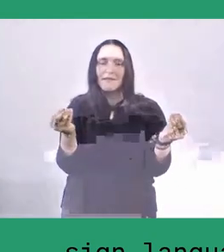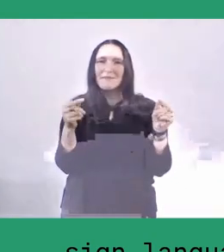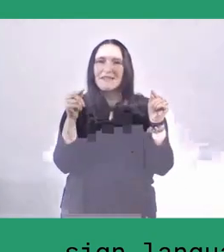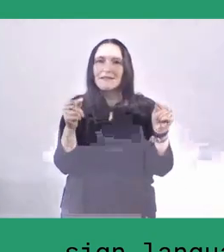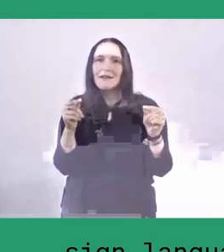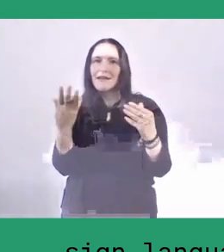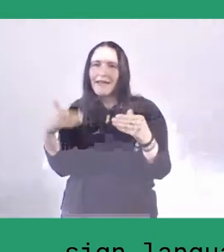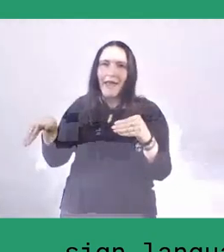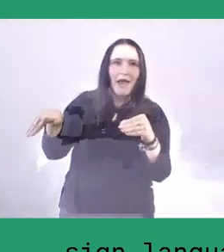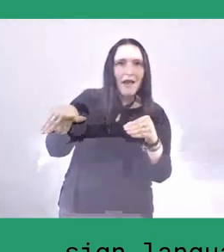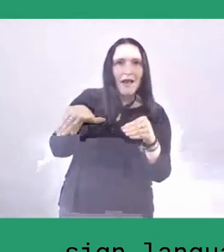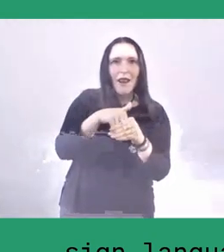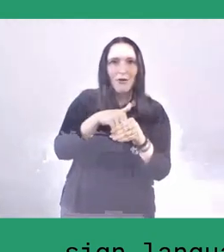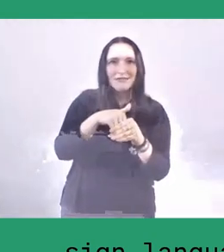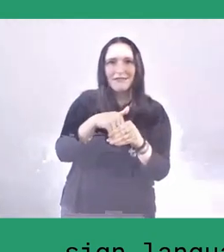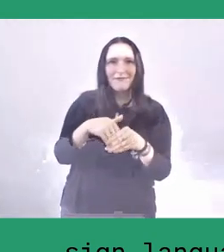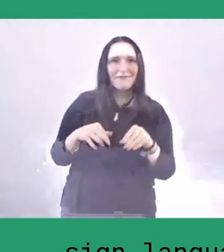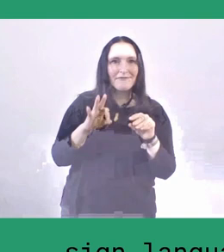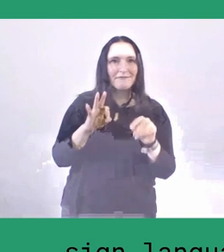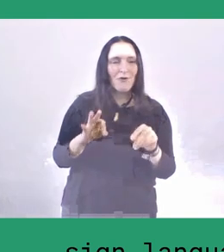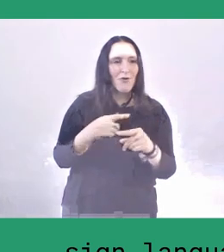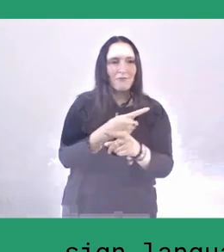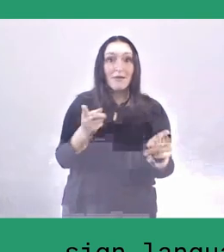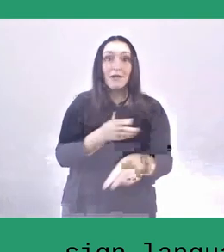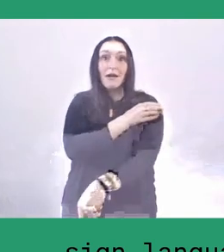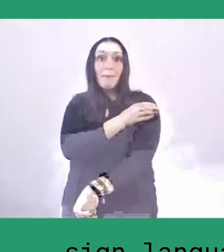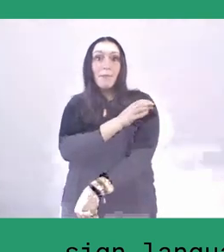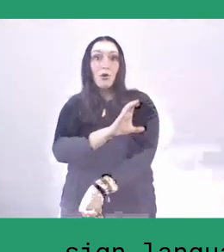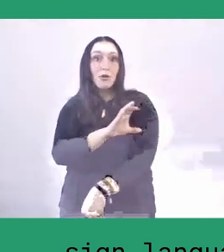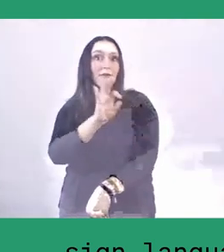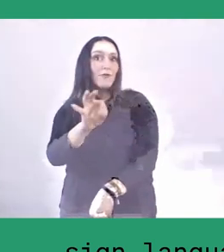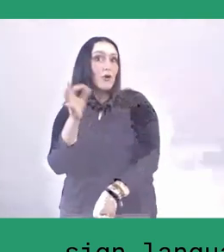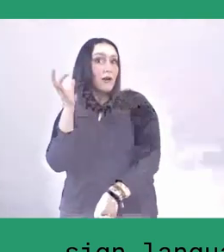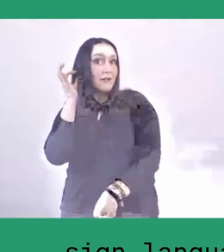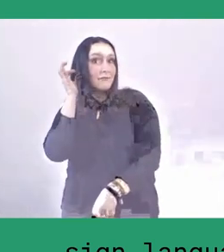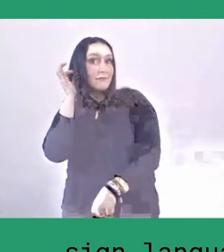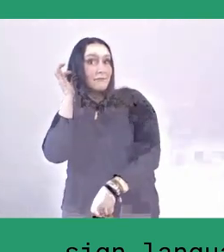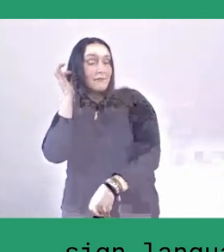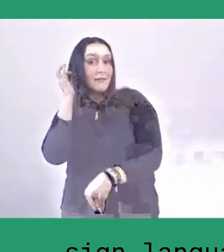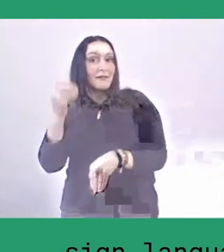empowering women, the marginalised, and the minorities within their community.